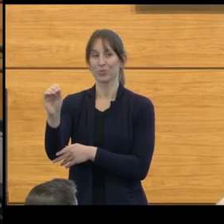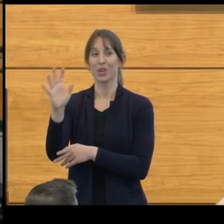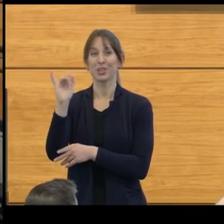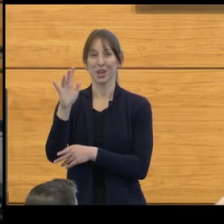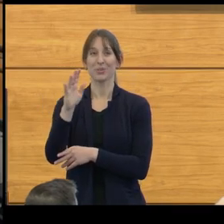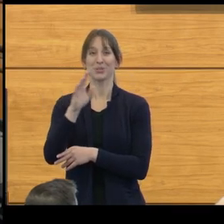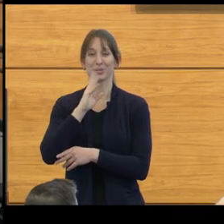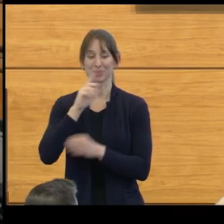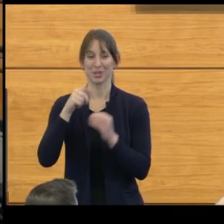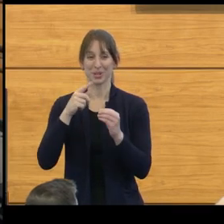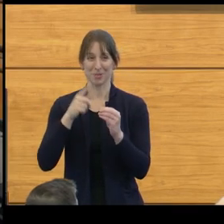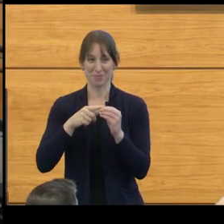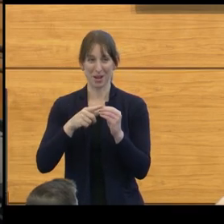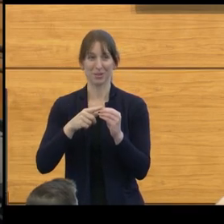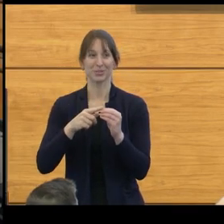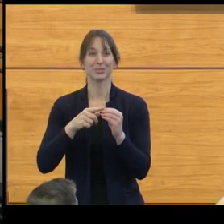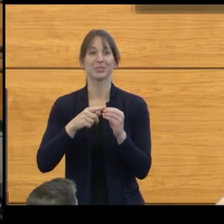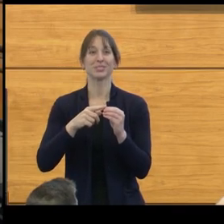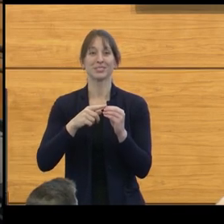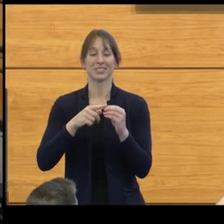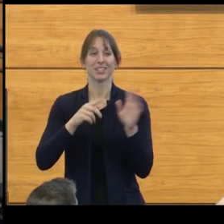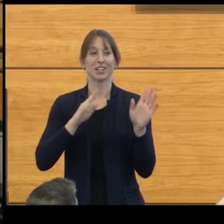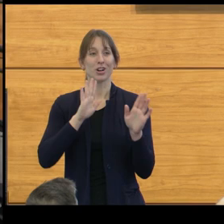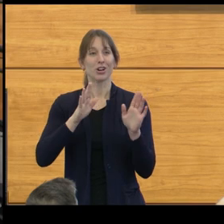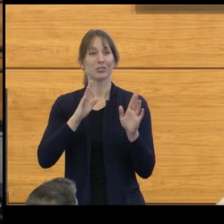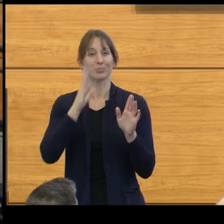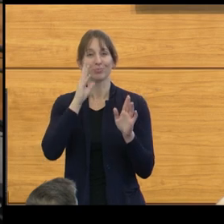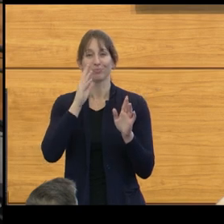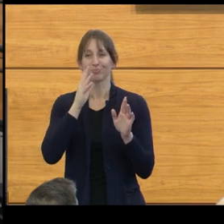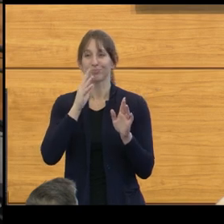a pediatric neurosurgeon's personal journey in the study